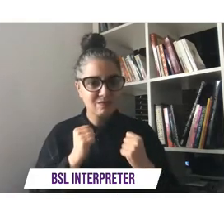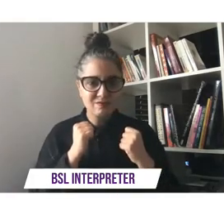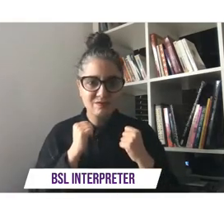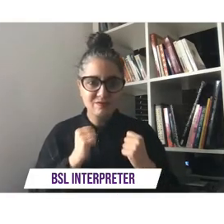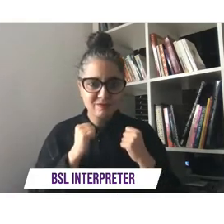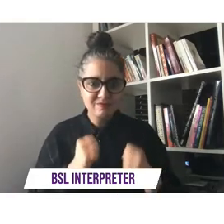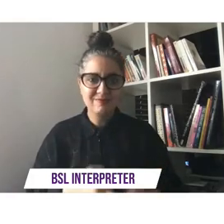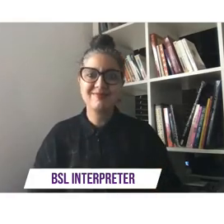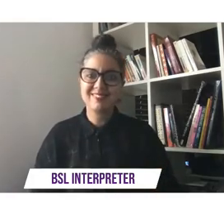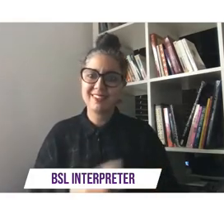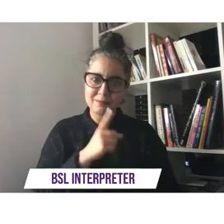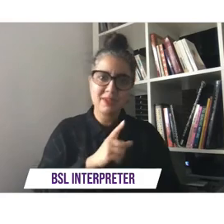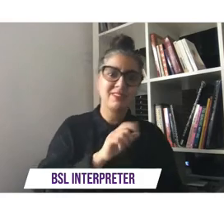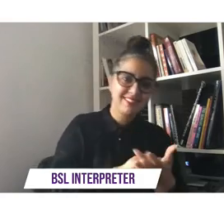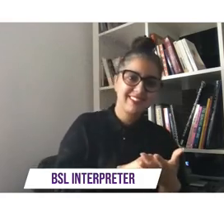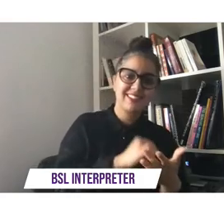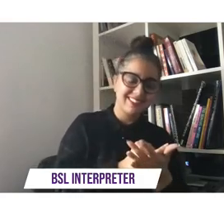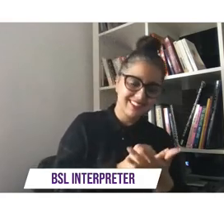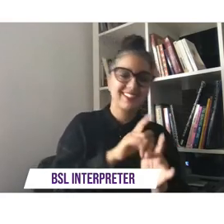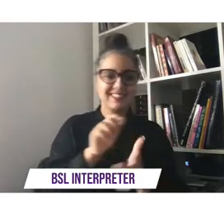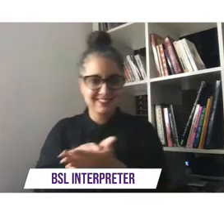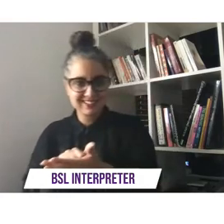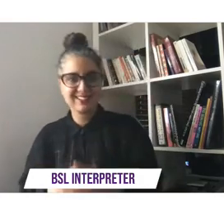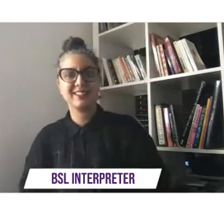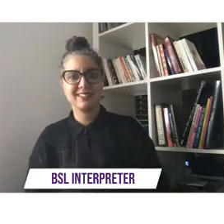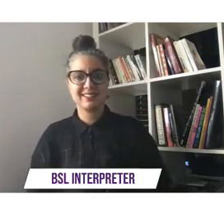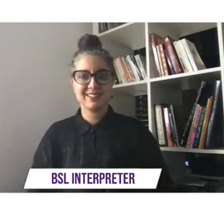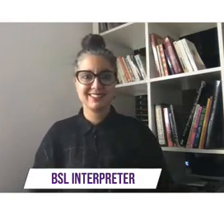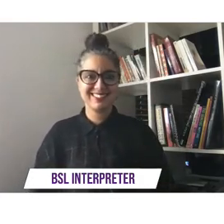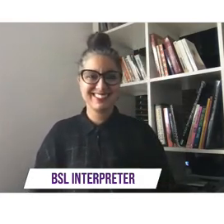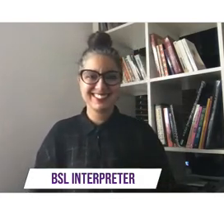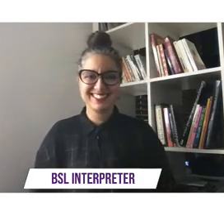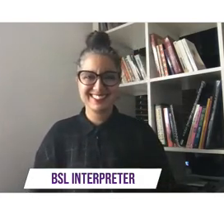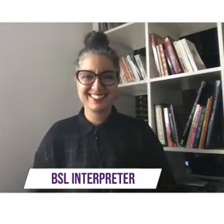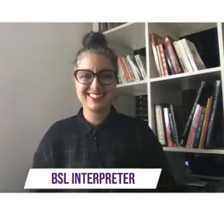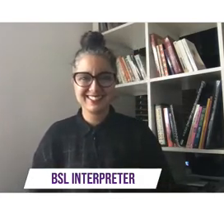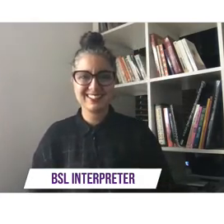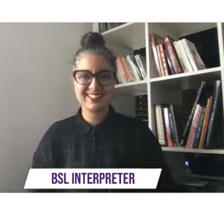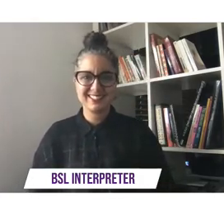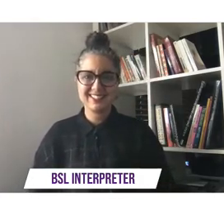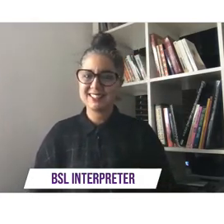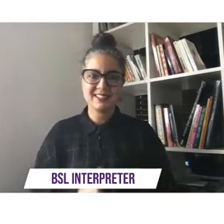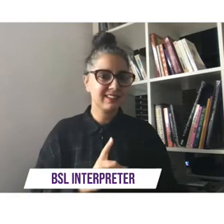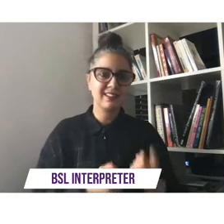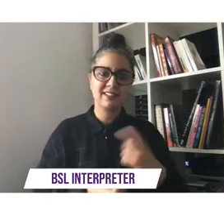if it can't be wrong that it must be wrong what's going on when our rights are gone